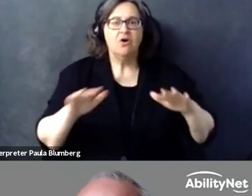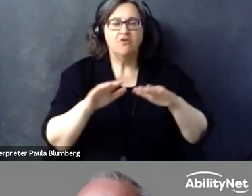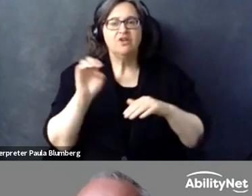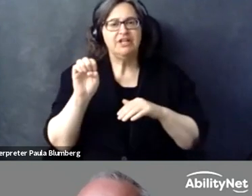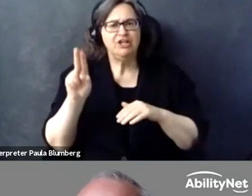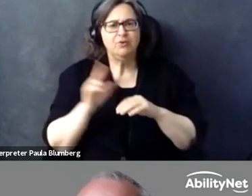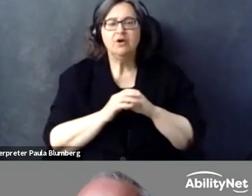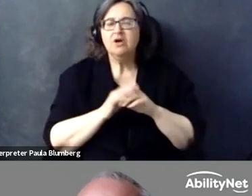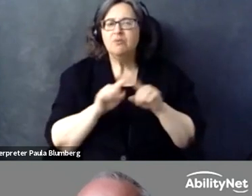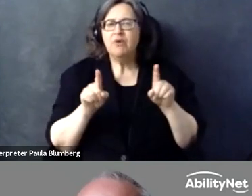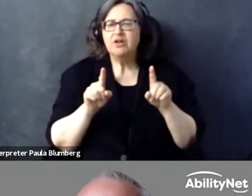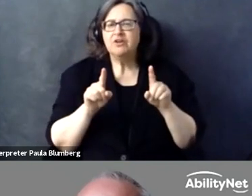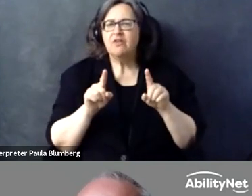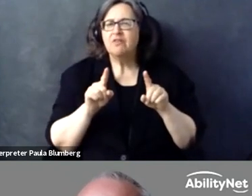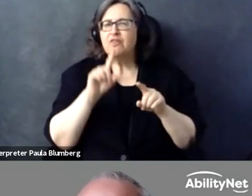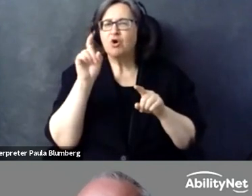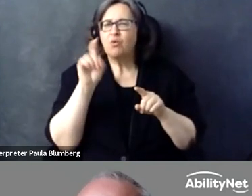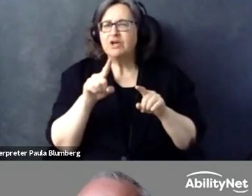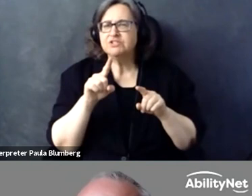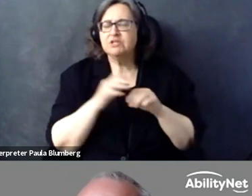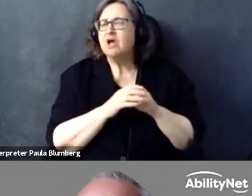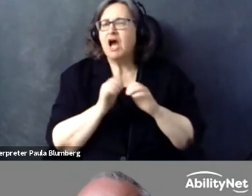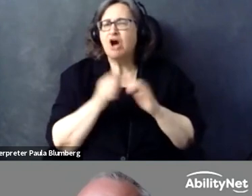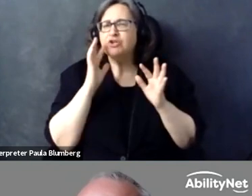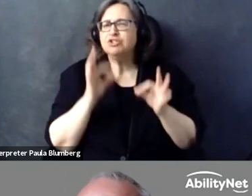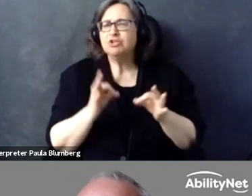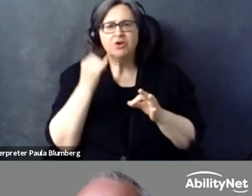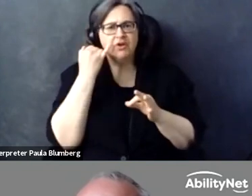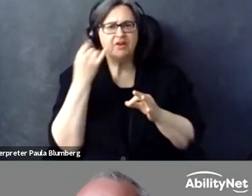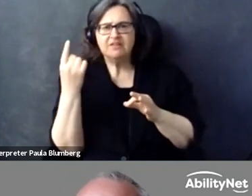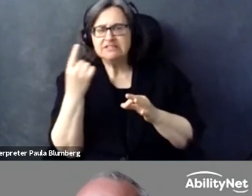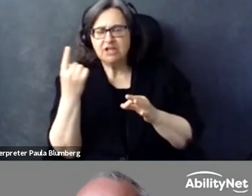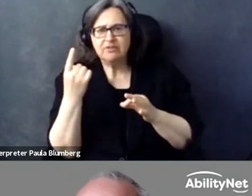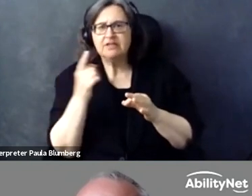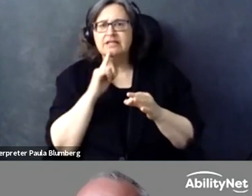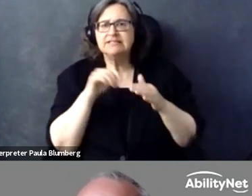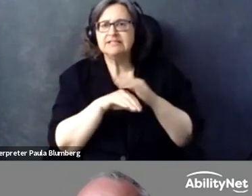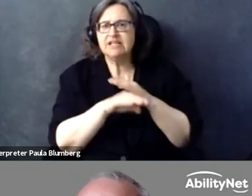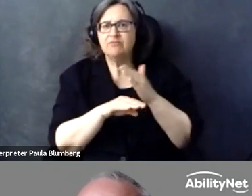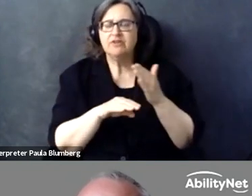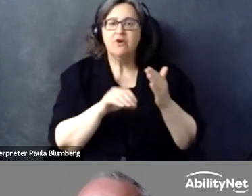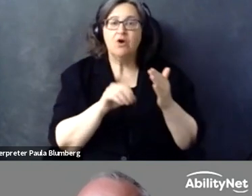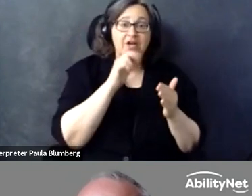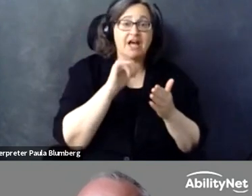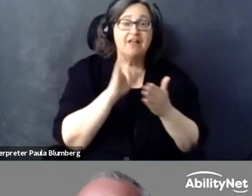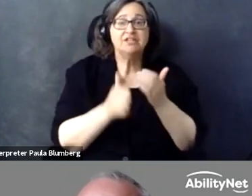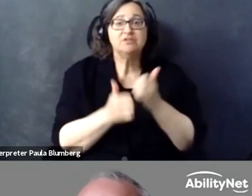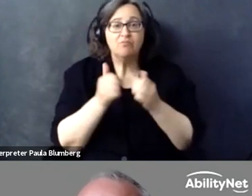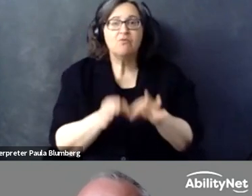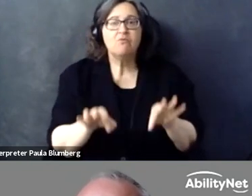do have common standards and regulations and requirements across the EU. But the everlasting question about how to determine